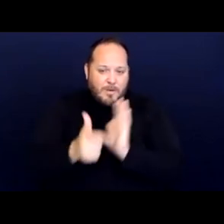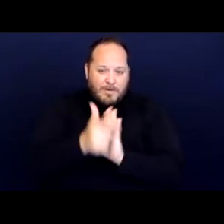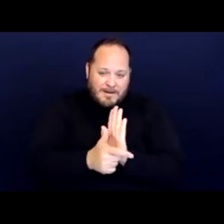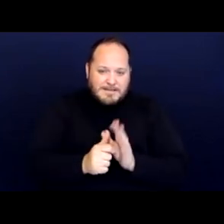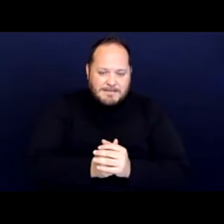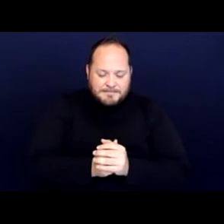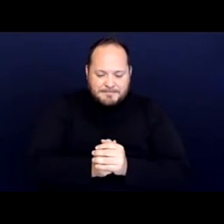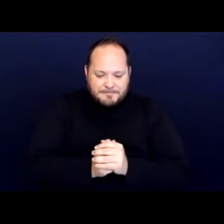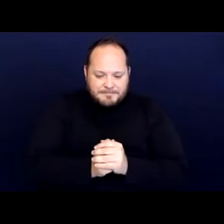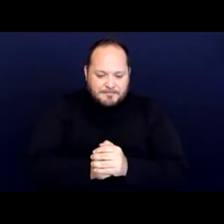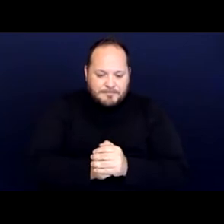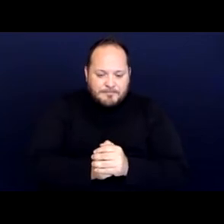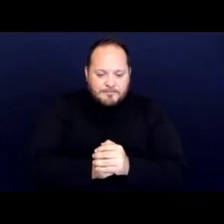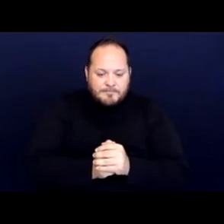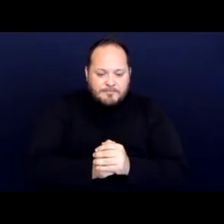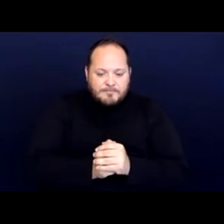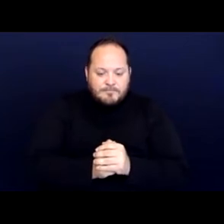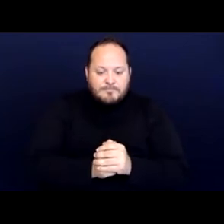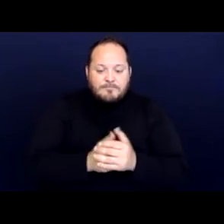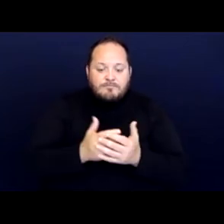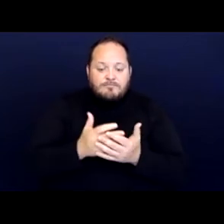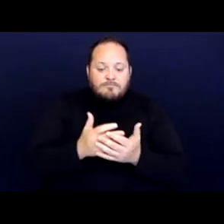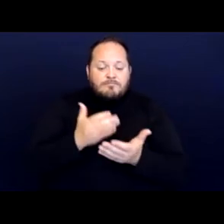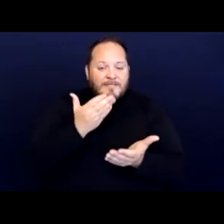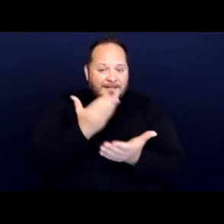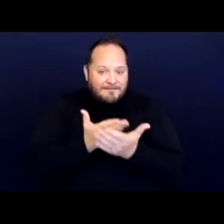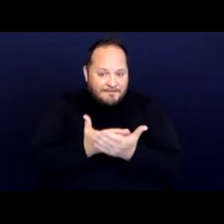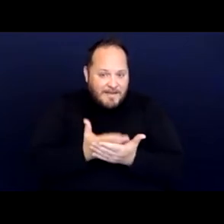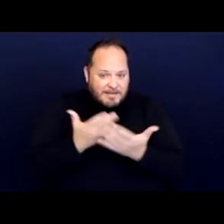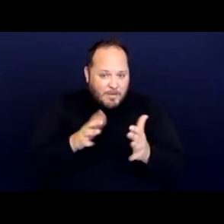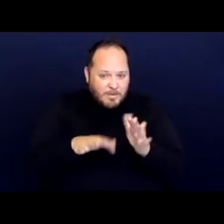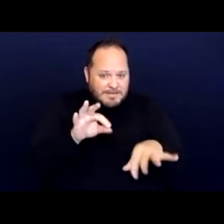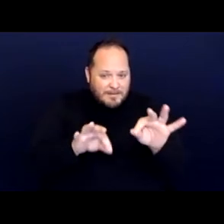with the facts that were established in the case, things as simple as having a blanket